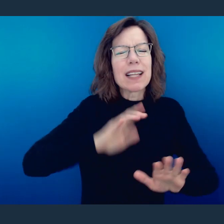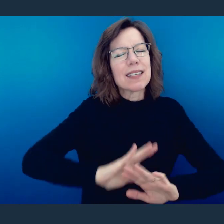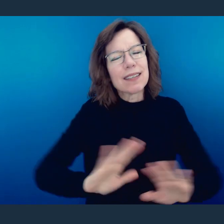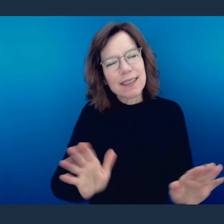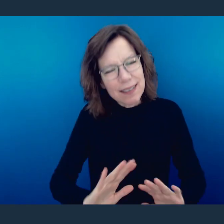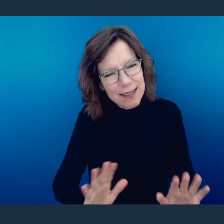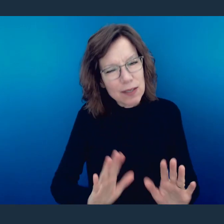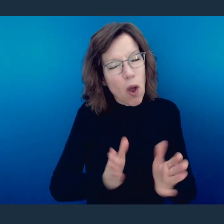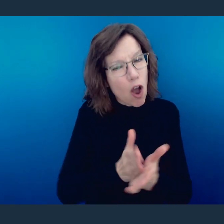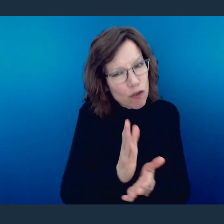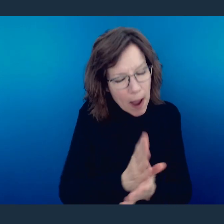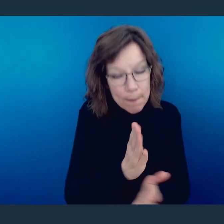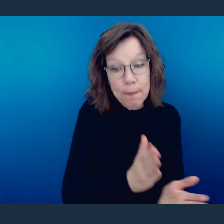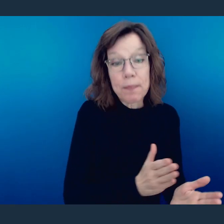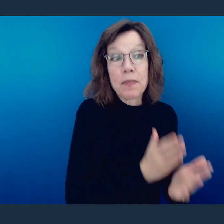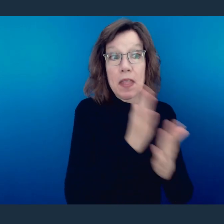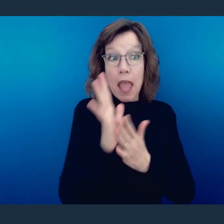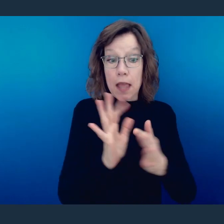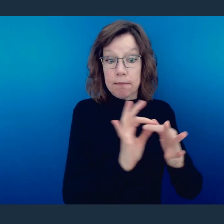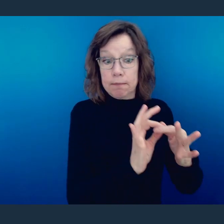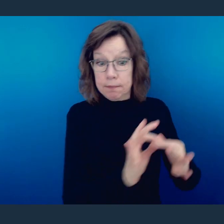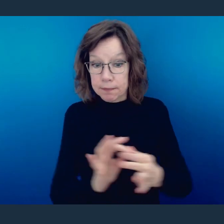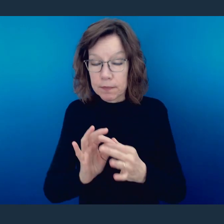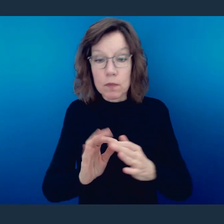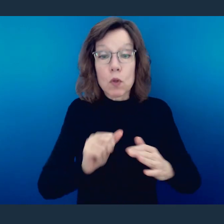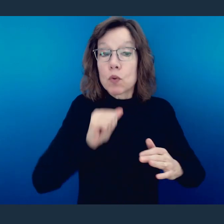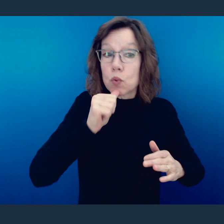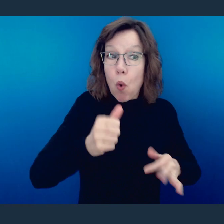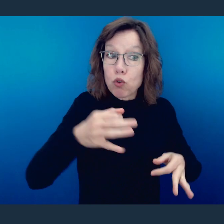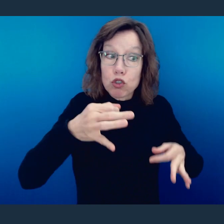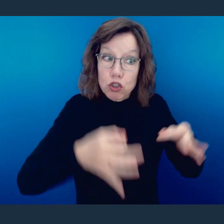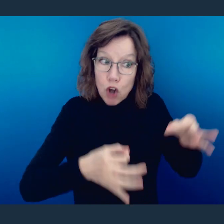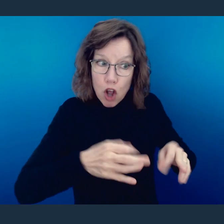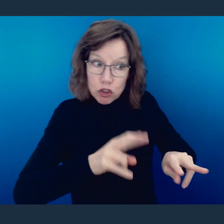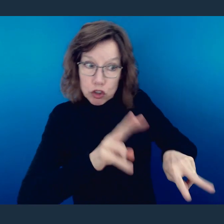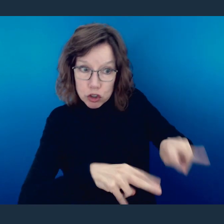So encouraging that. And then he transitions and he says not only do you not judge on one